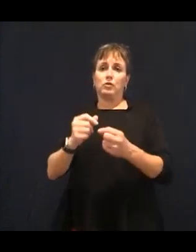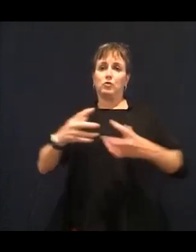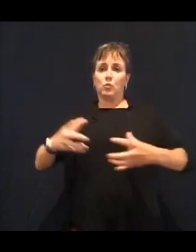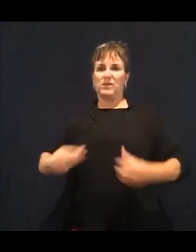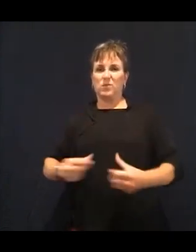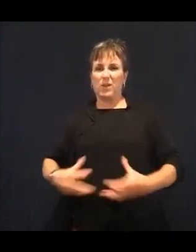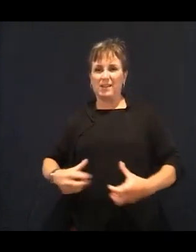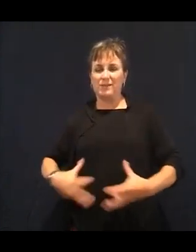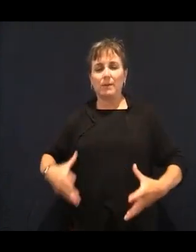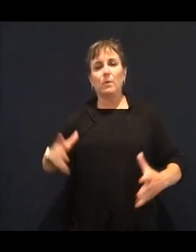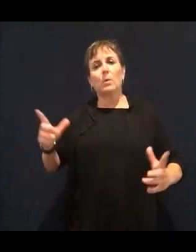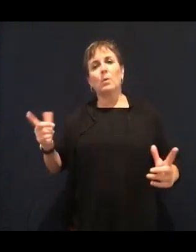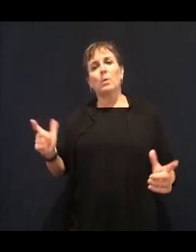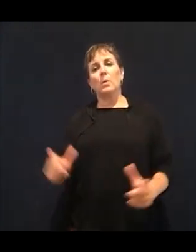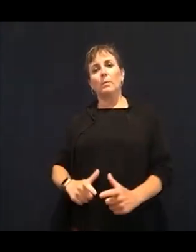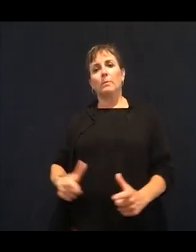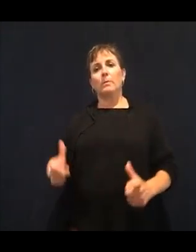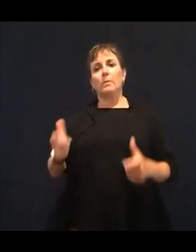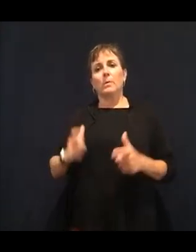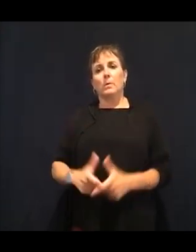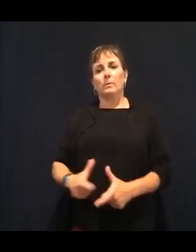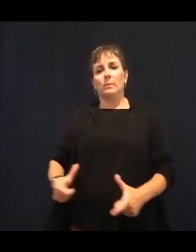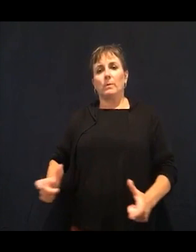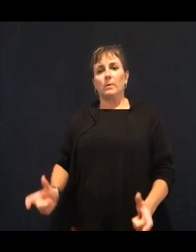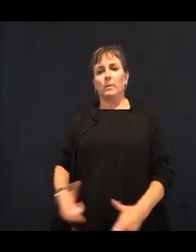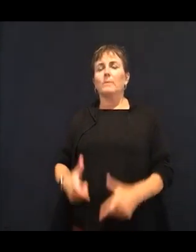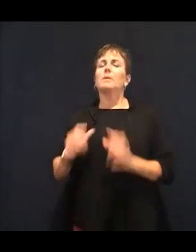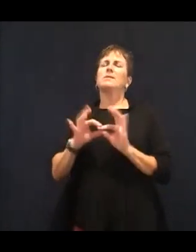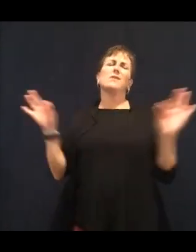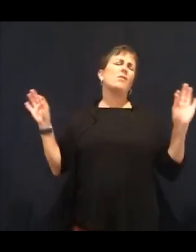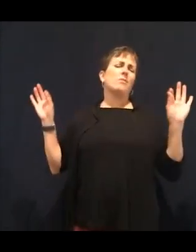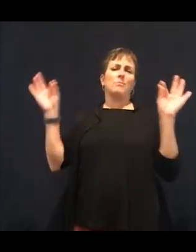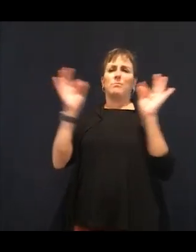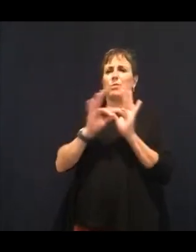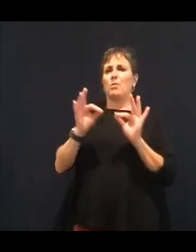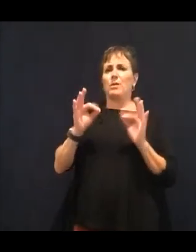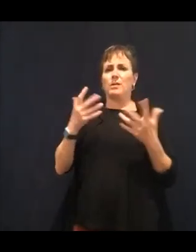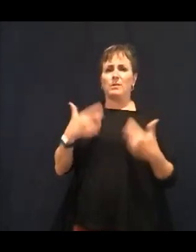that is good for our brain and our heart is good for our vision. So if